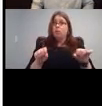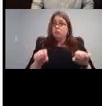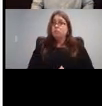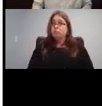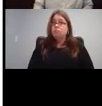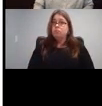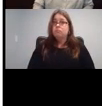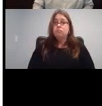possible.